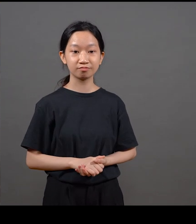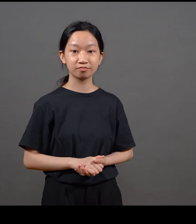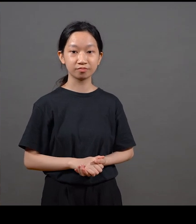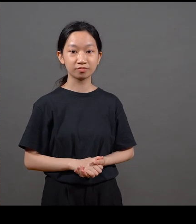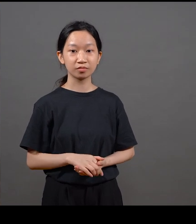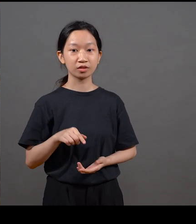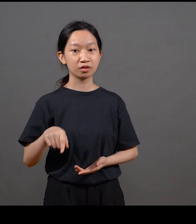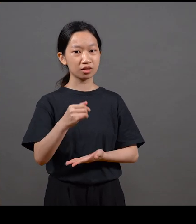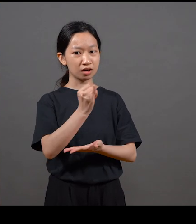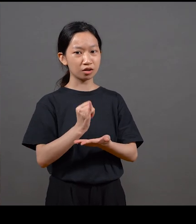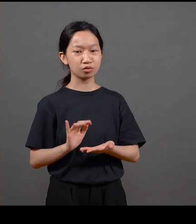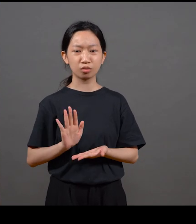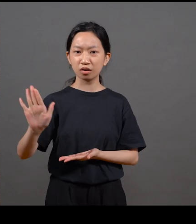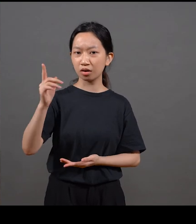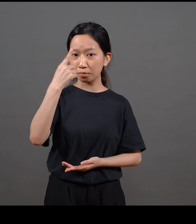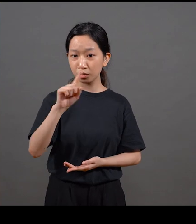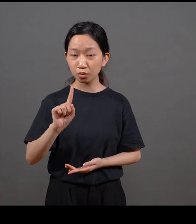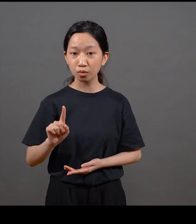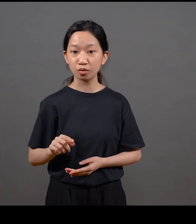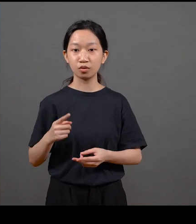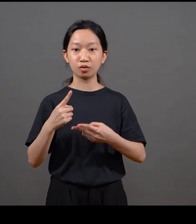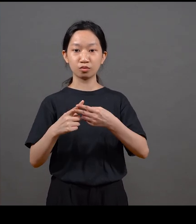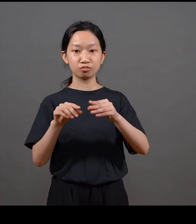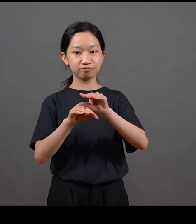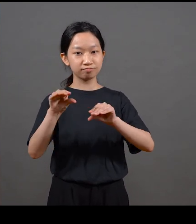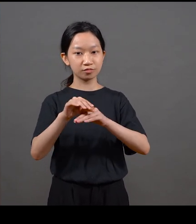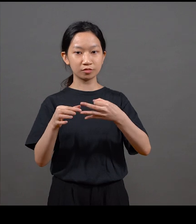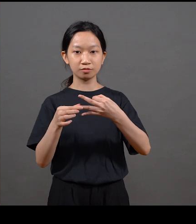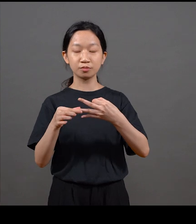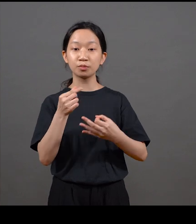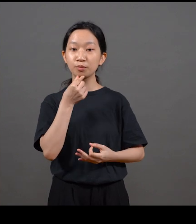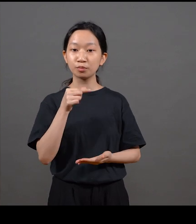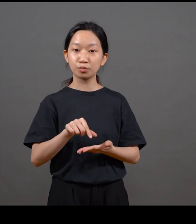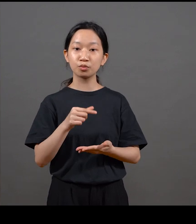And so everything from what, how the whole club was designed the kind of artwork that is being shown there